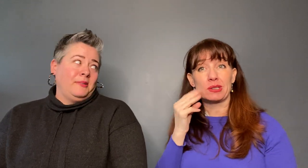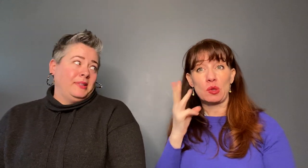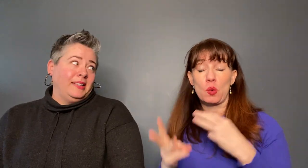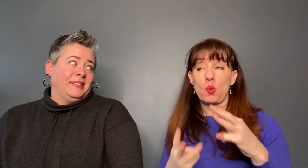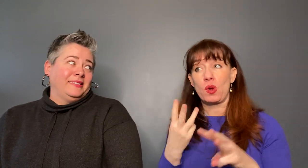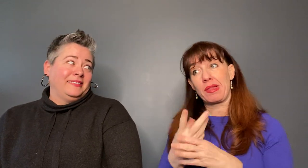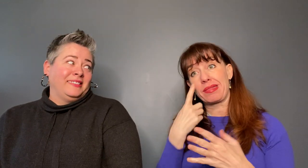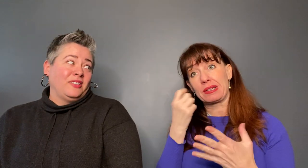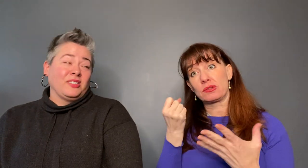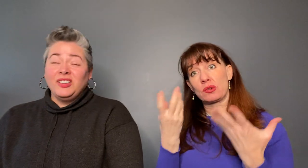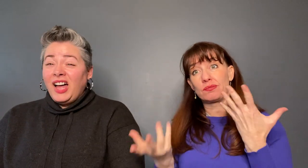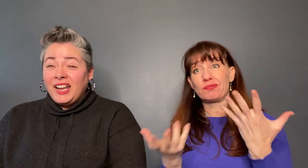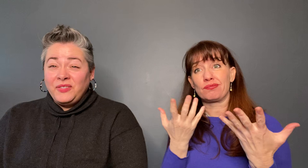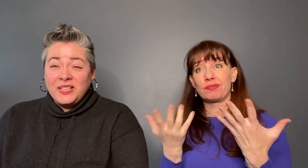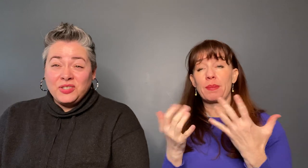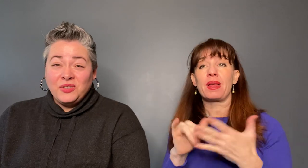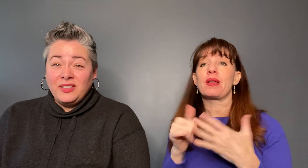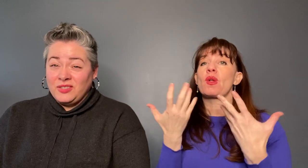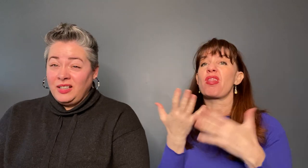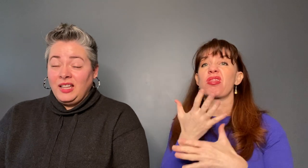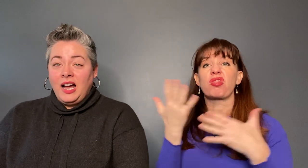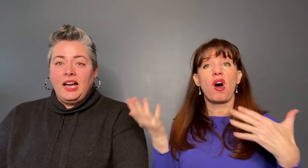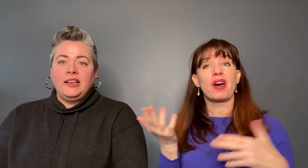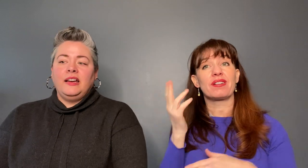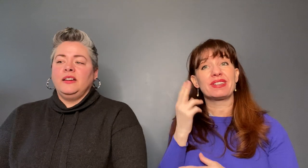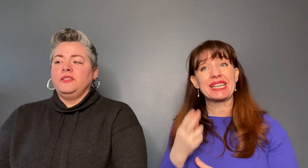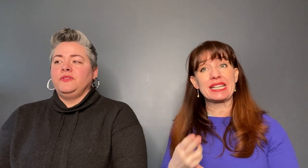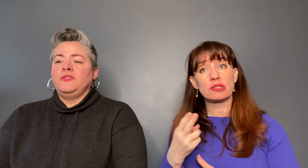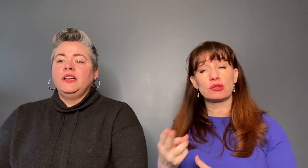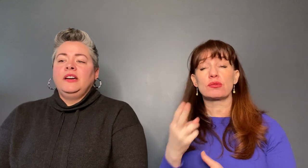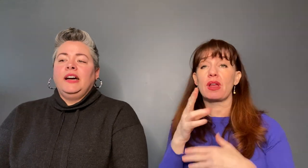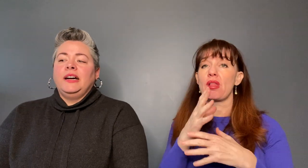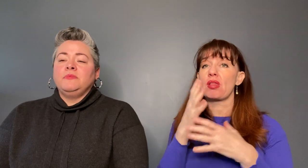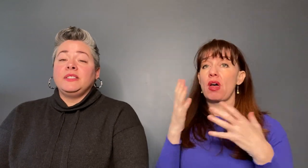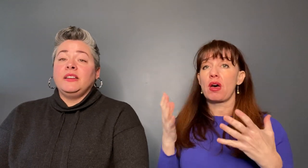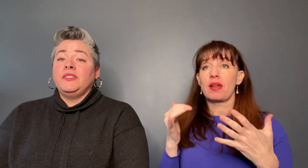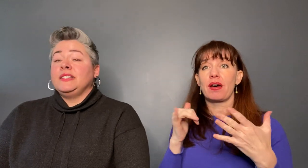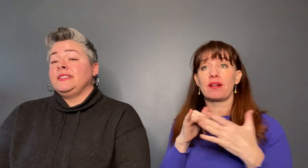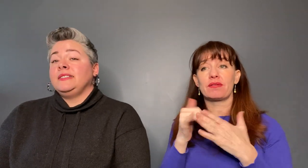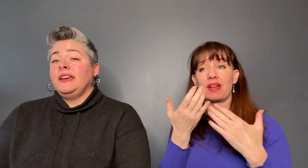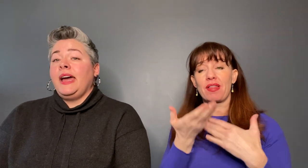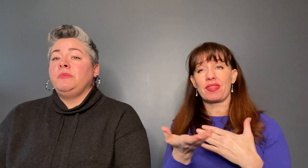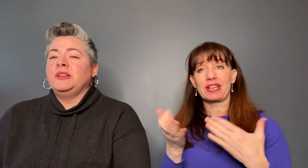There's a lot of history. There's a lot of stuff that's happened